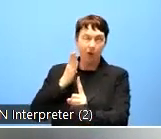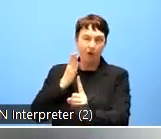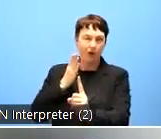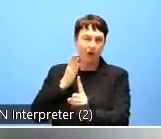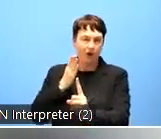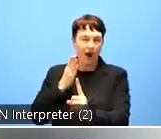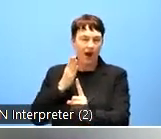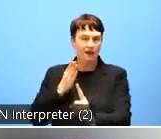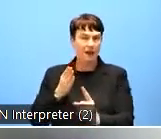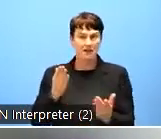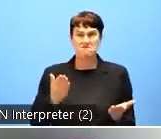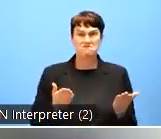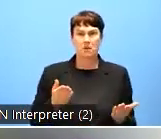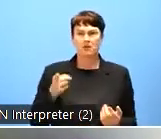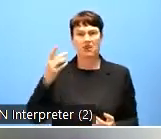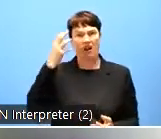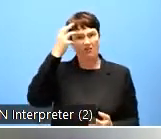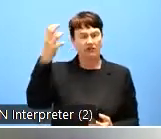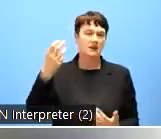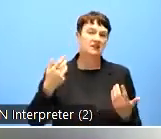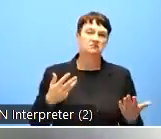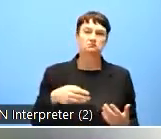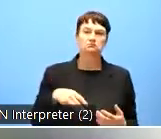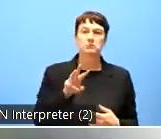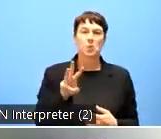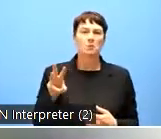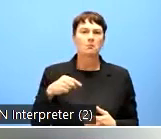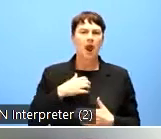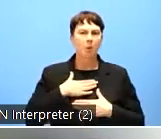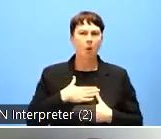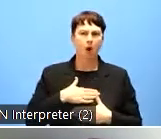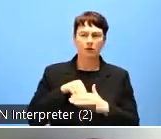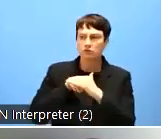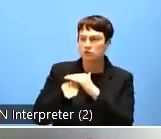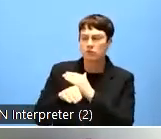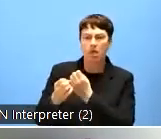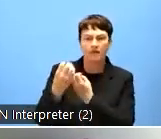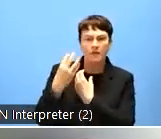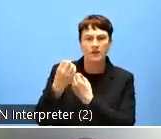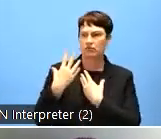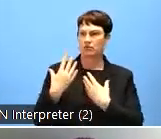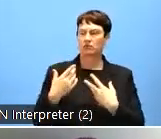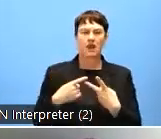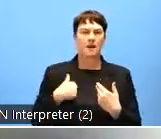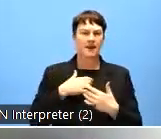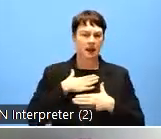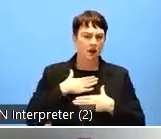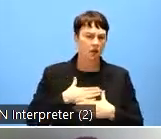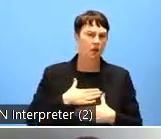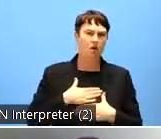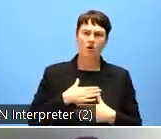maybe to access public service to get information, or to perform a task such as